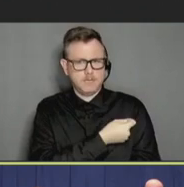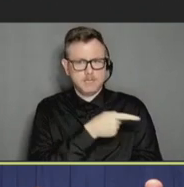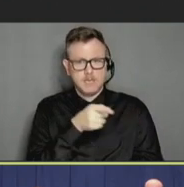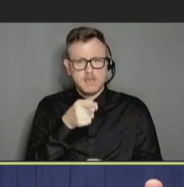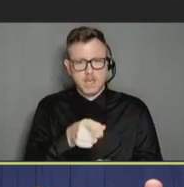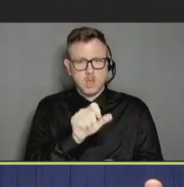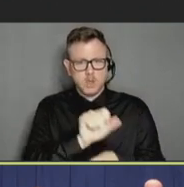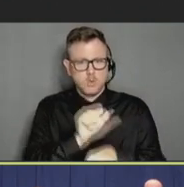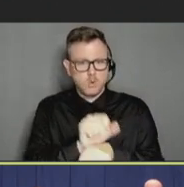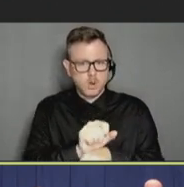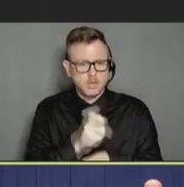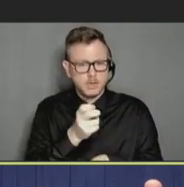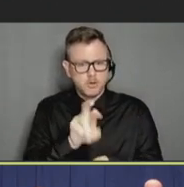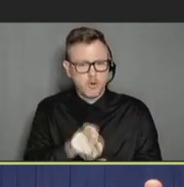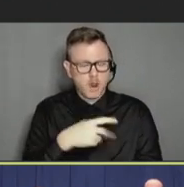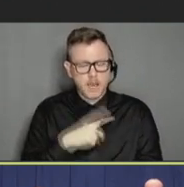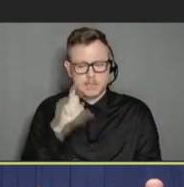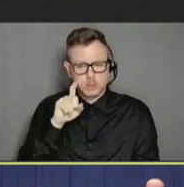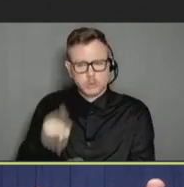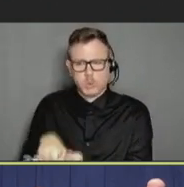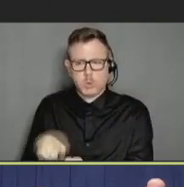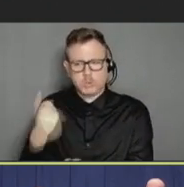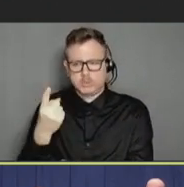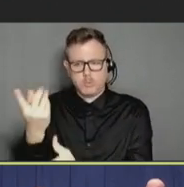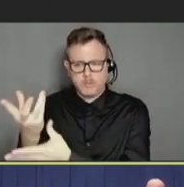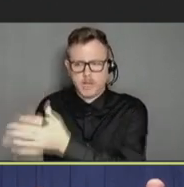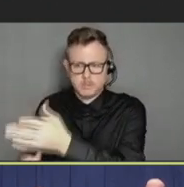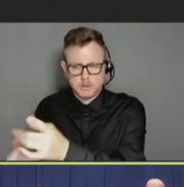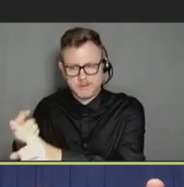seeing someone die from it, you know, and there's -- had these raw emotions that they